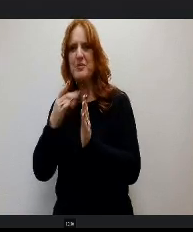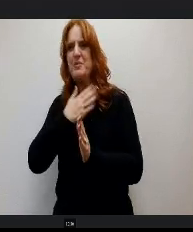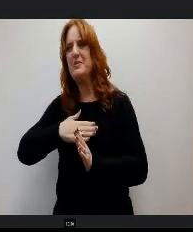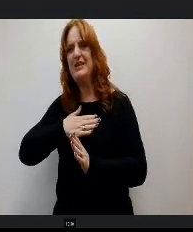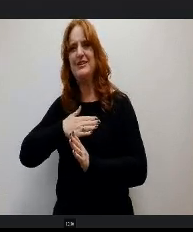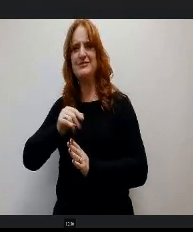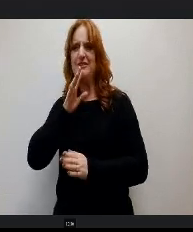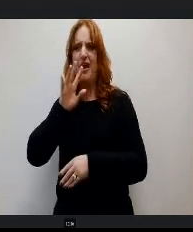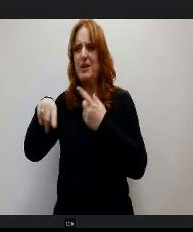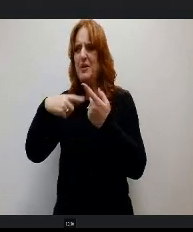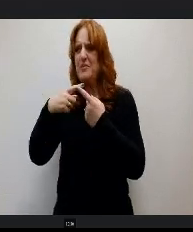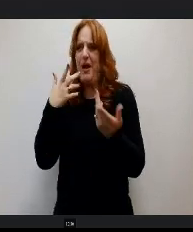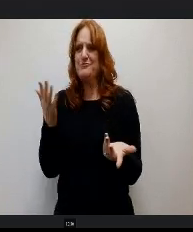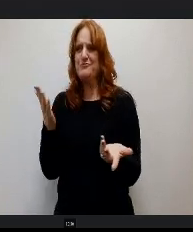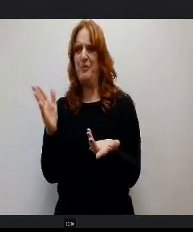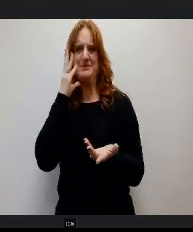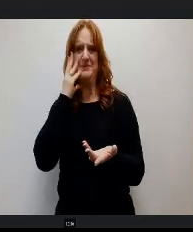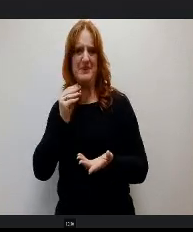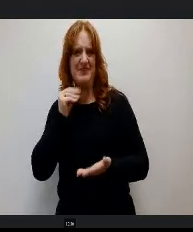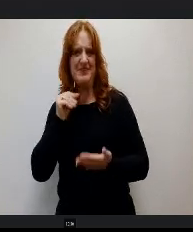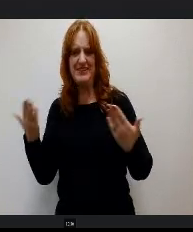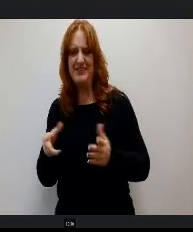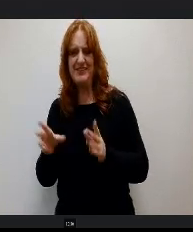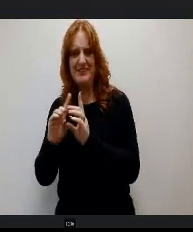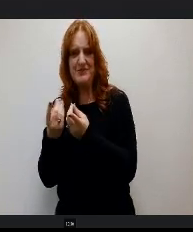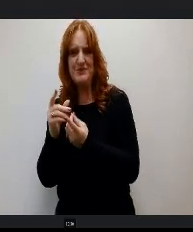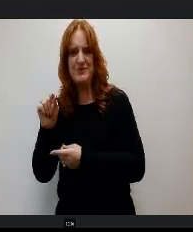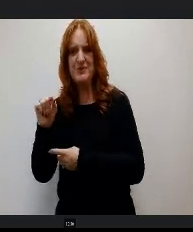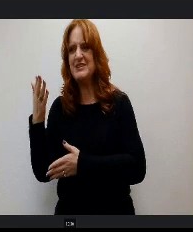here in D20 and some of the awards that you've won. Thank you. Thank you for having me this evening.